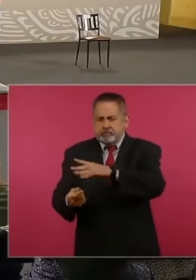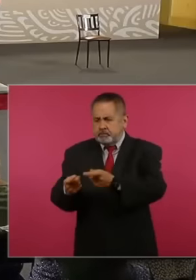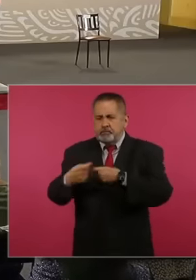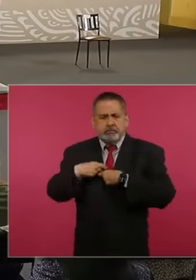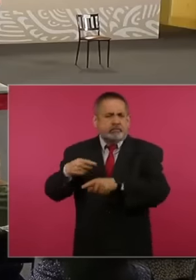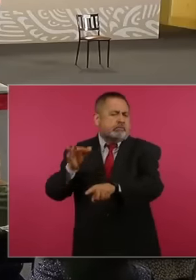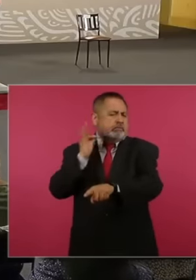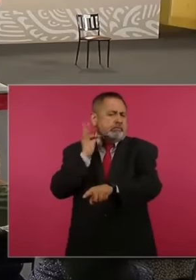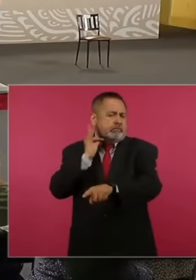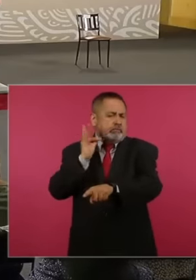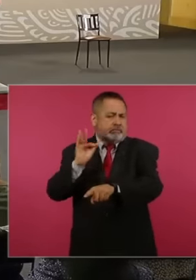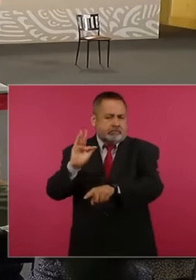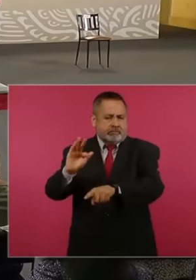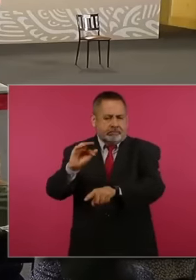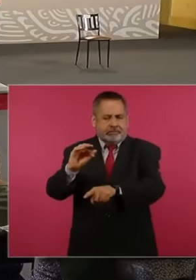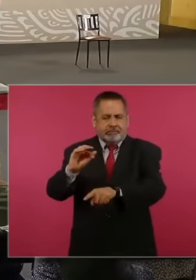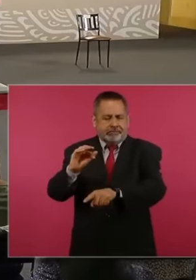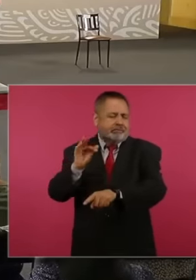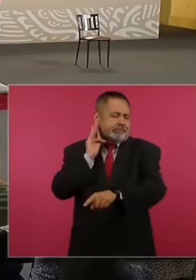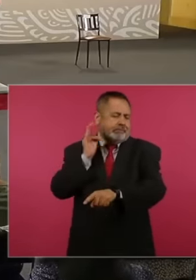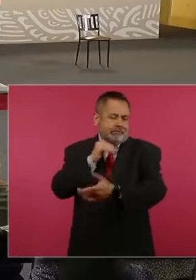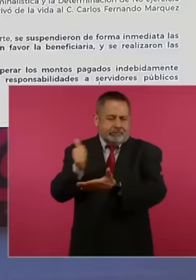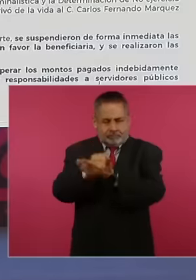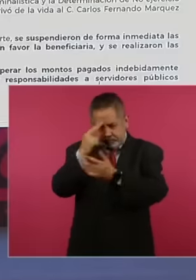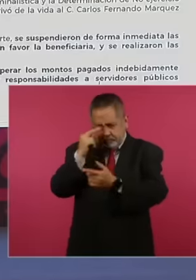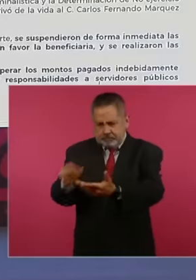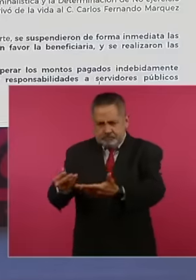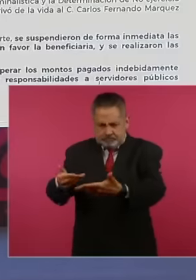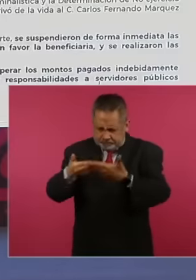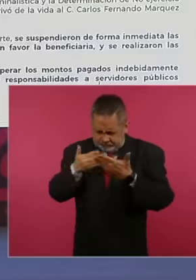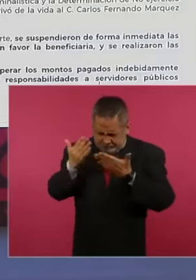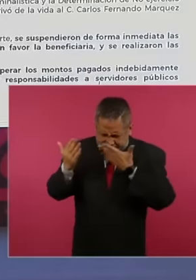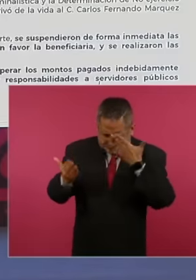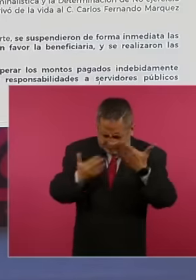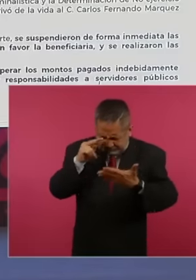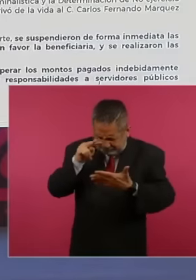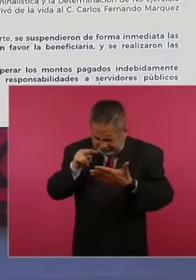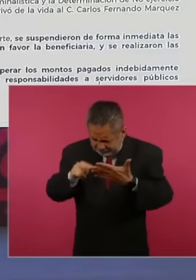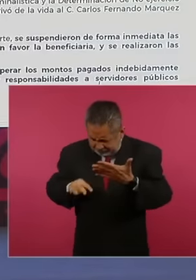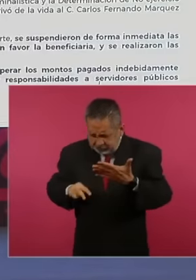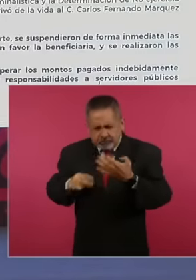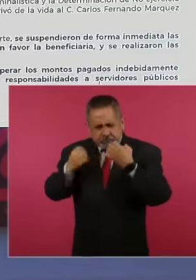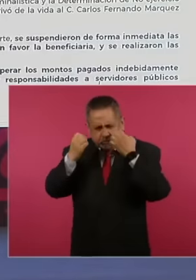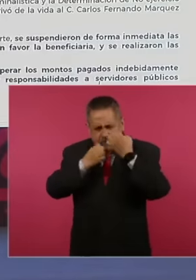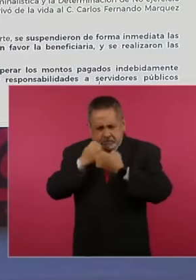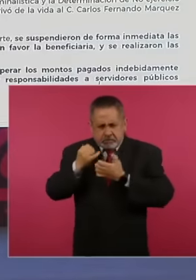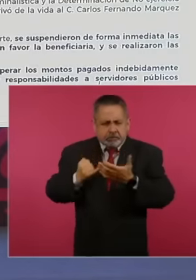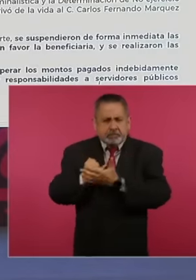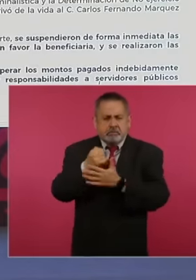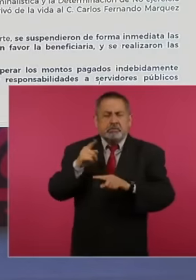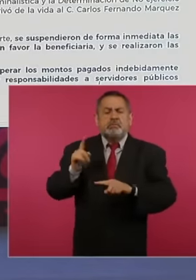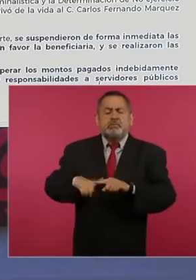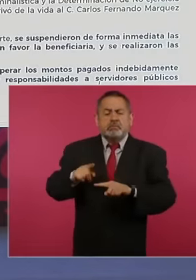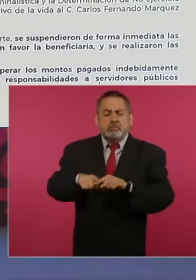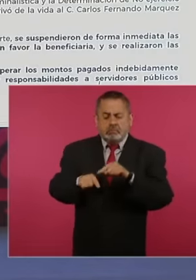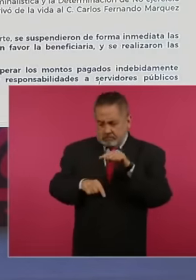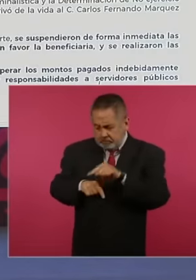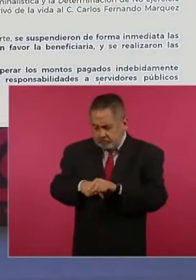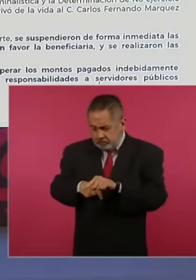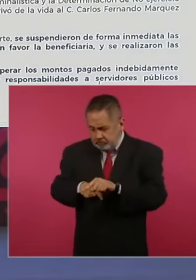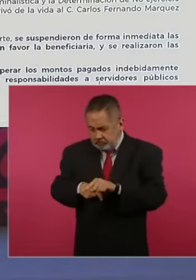General's Office of Mexico City upon study, the expert opinion determines that there is no